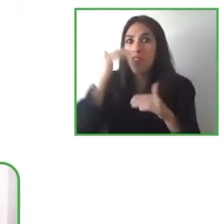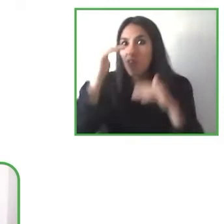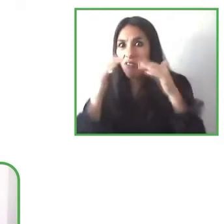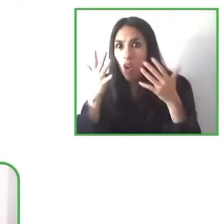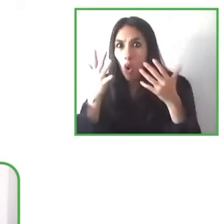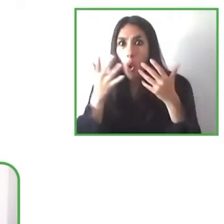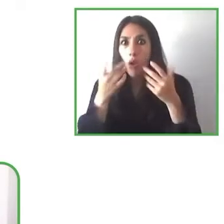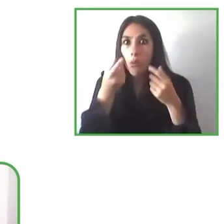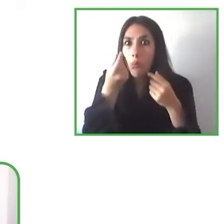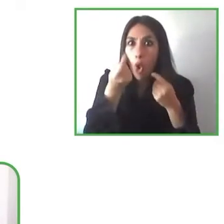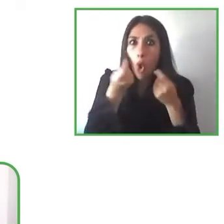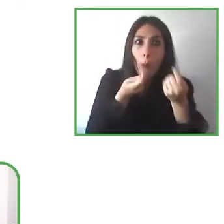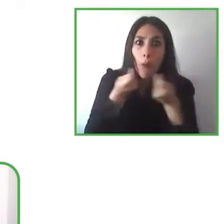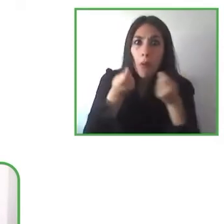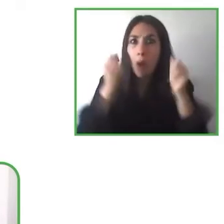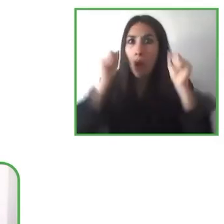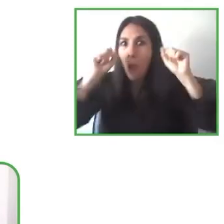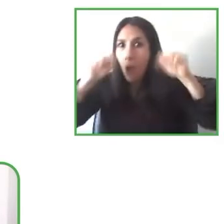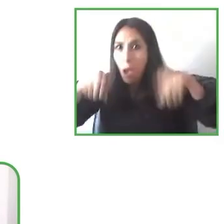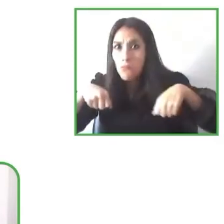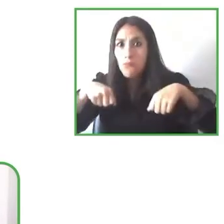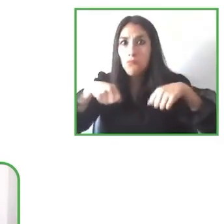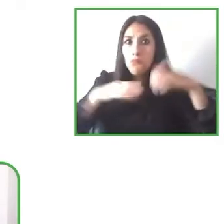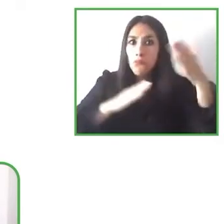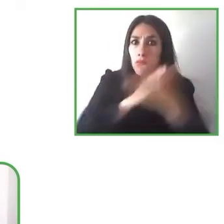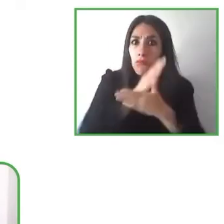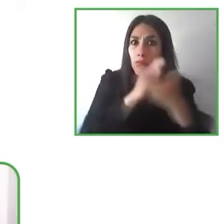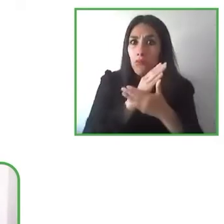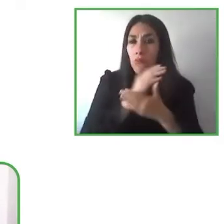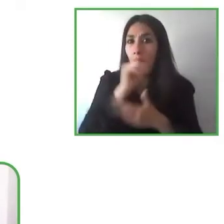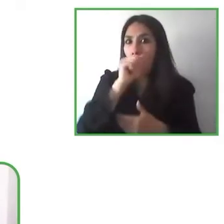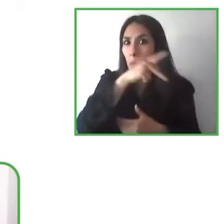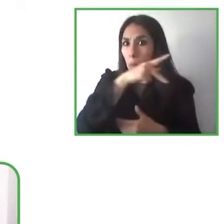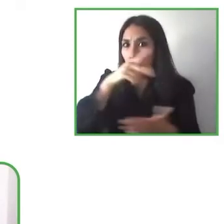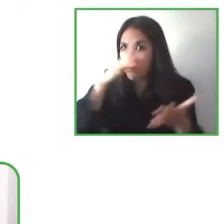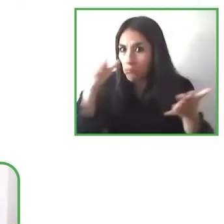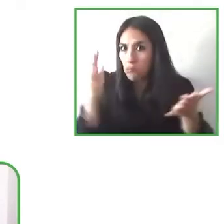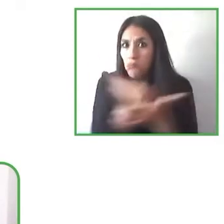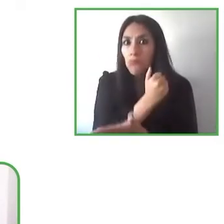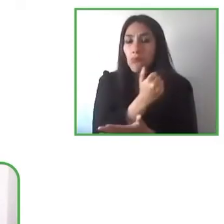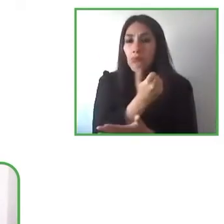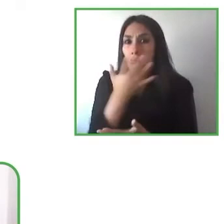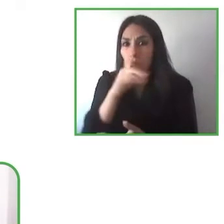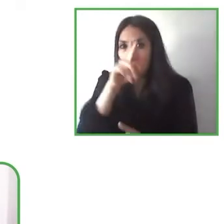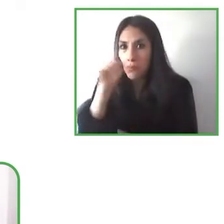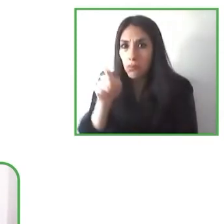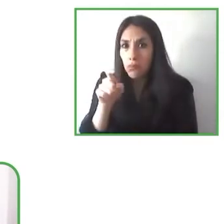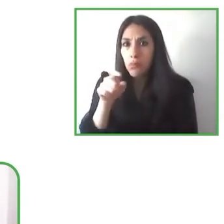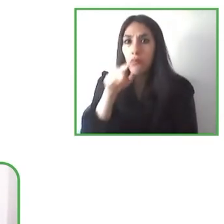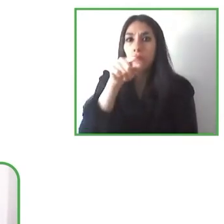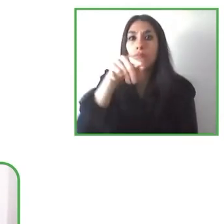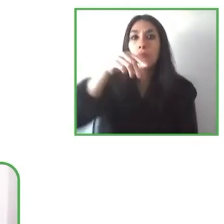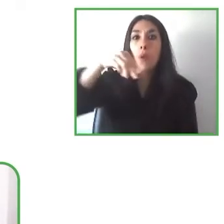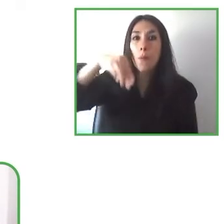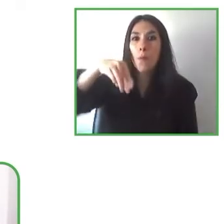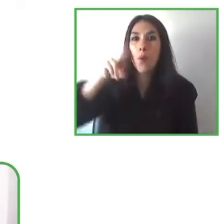access to Munevo drive? And the second question is do you think it's possible in a sustainable way to